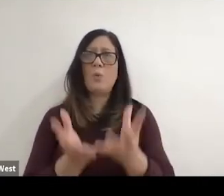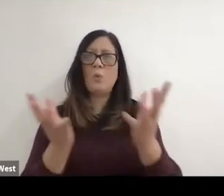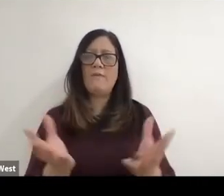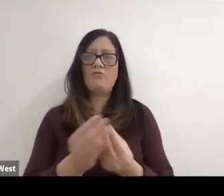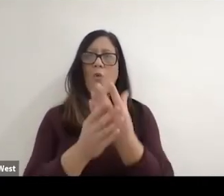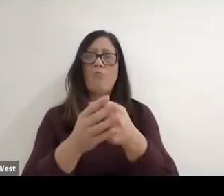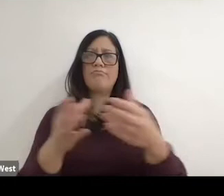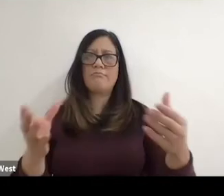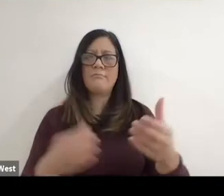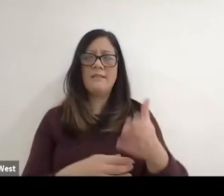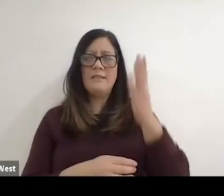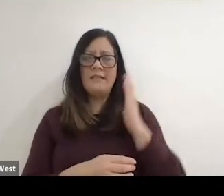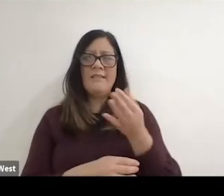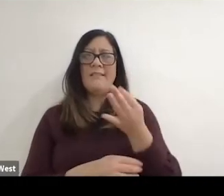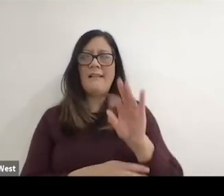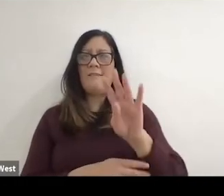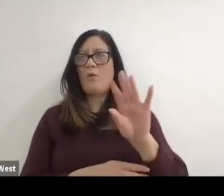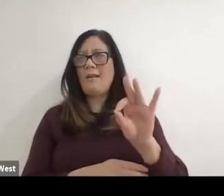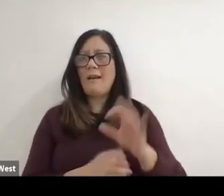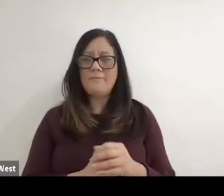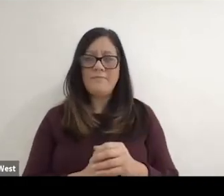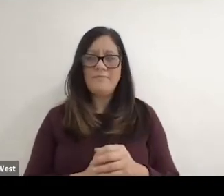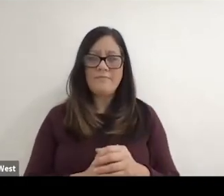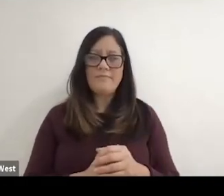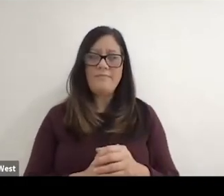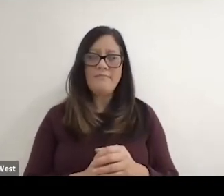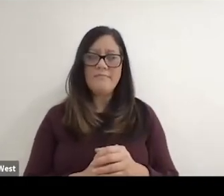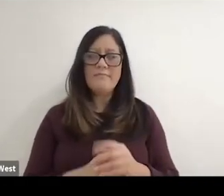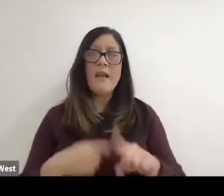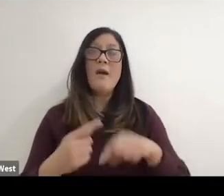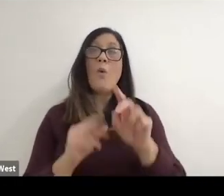And so whenever anybody everybody talked about wheelchair basketball,